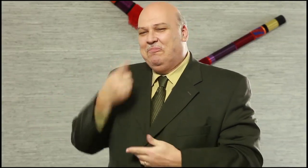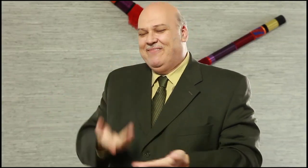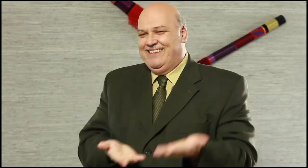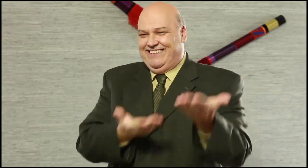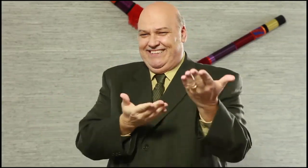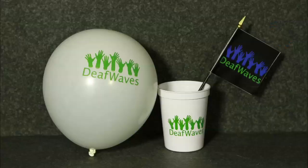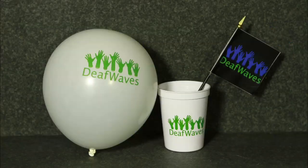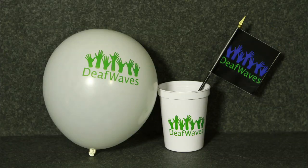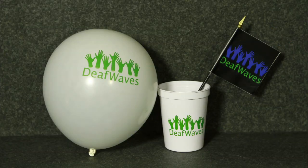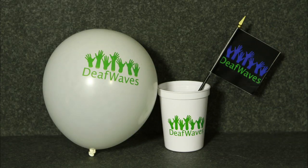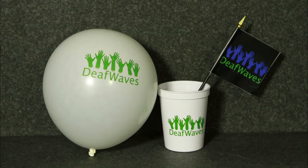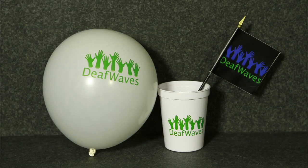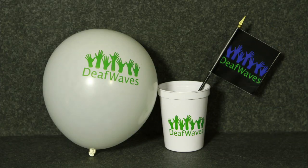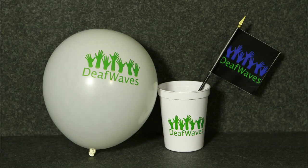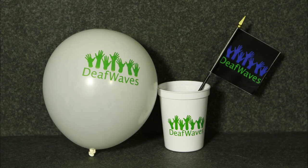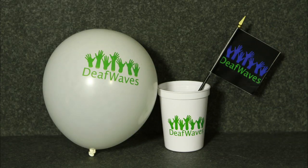that includes DeafWaves balloons, coasters and mini-flags!